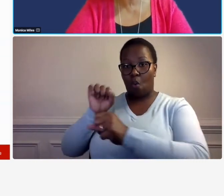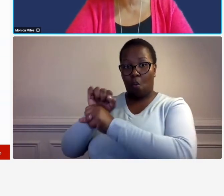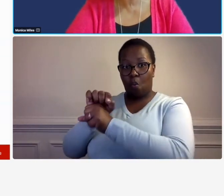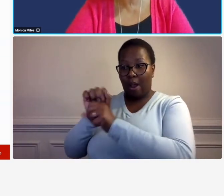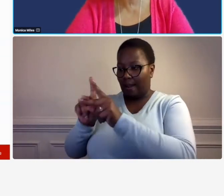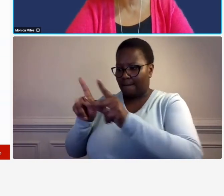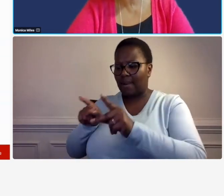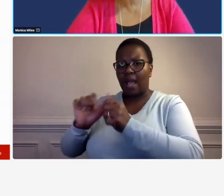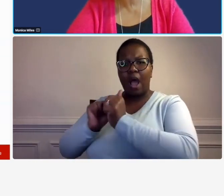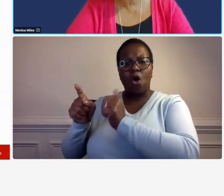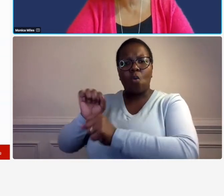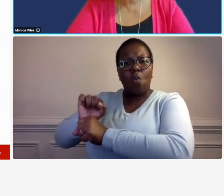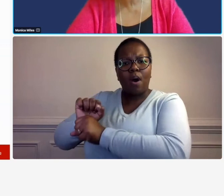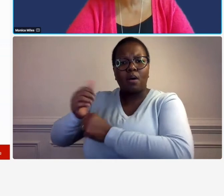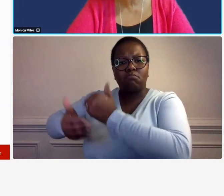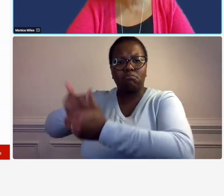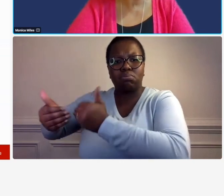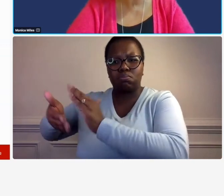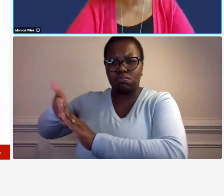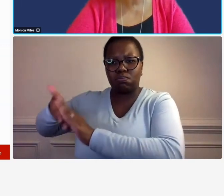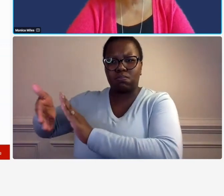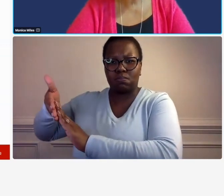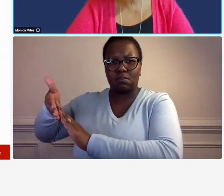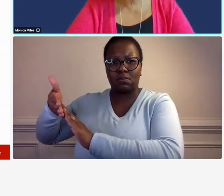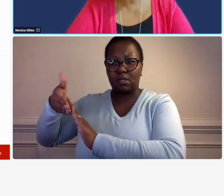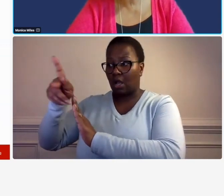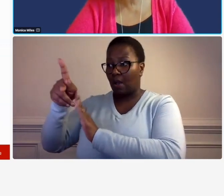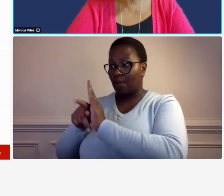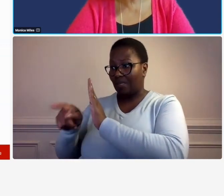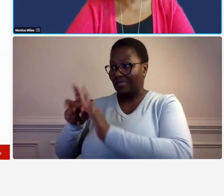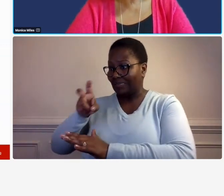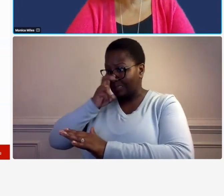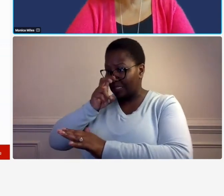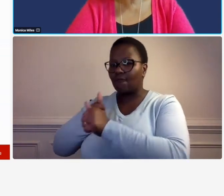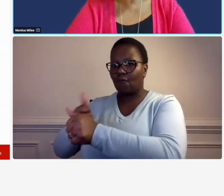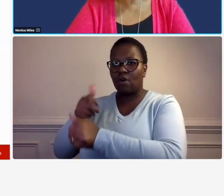that you have enacted that are stricter you're going by that so you can't say hey i know we